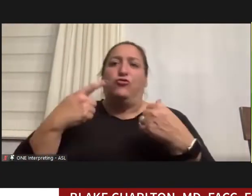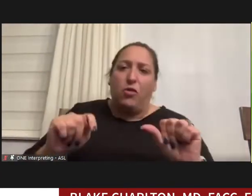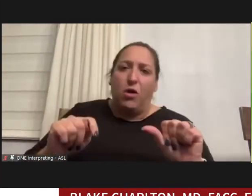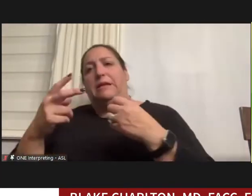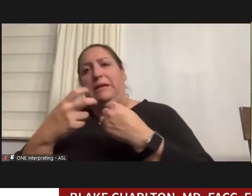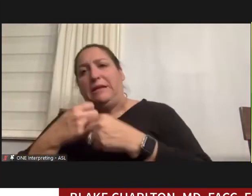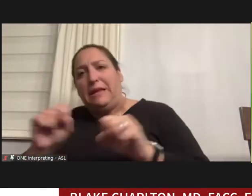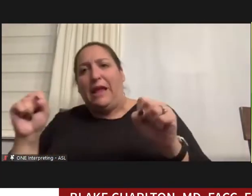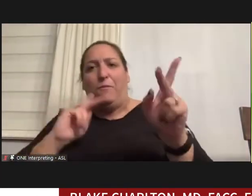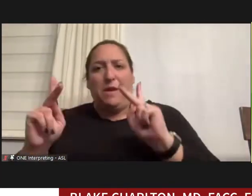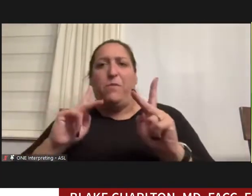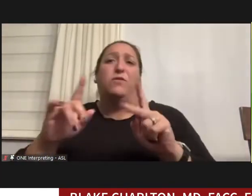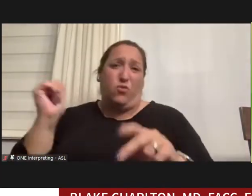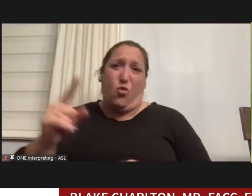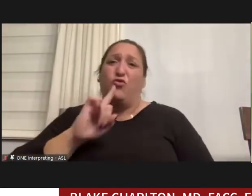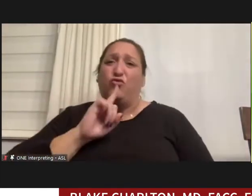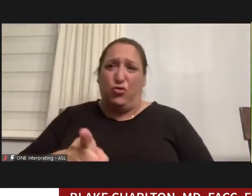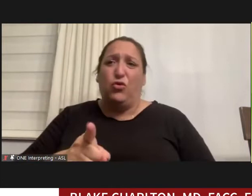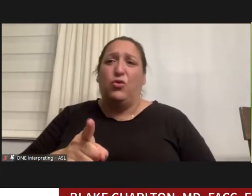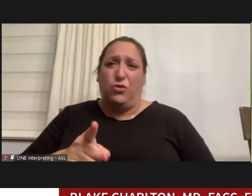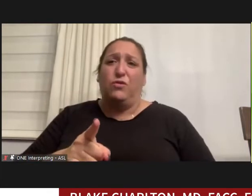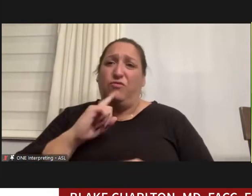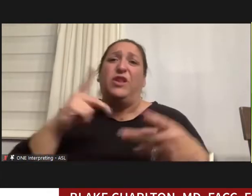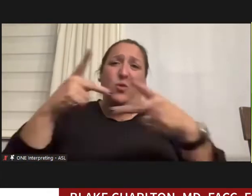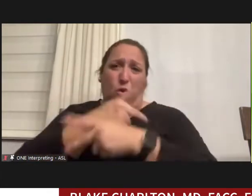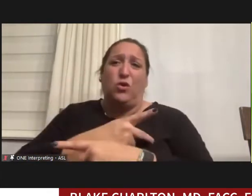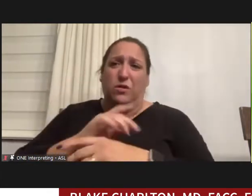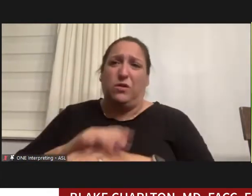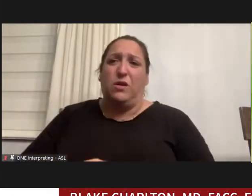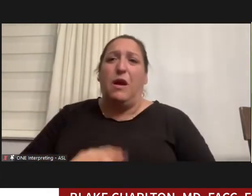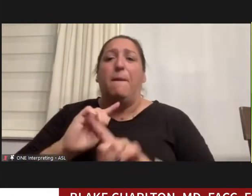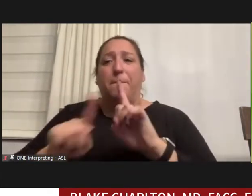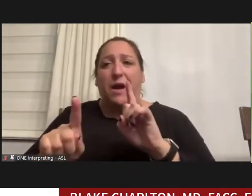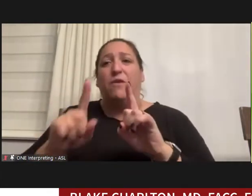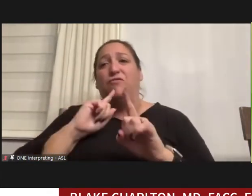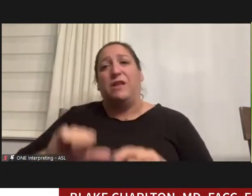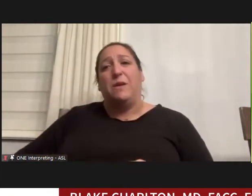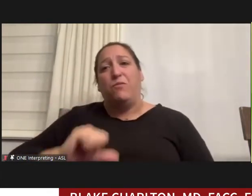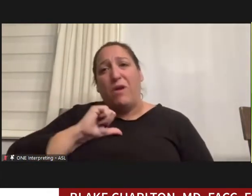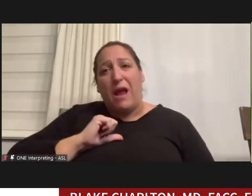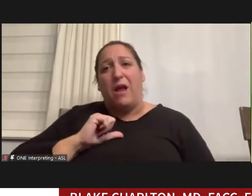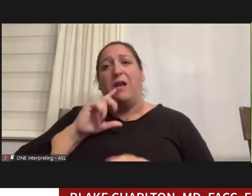true. It's actually worse. But I'm really proud that I could be part of this and that I could